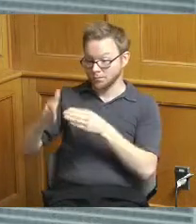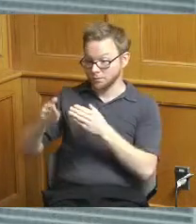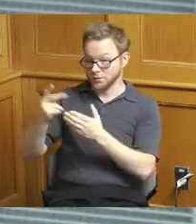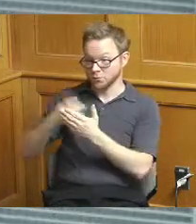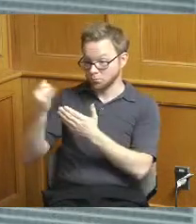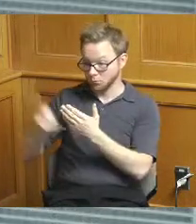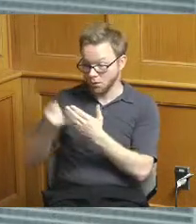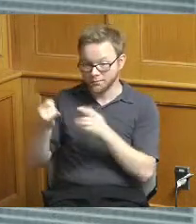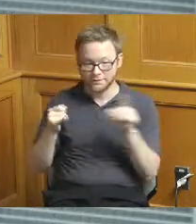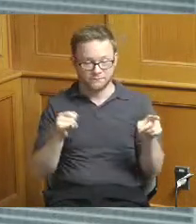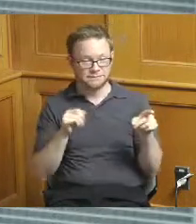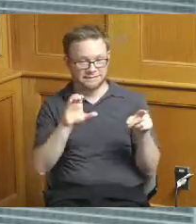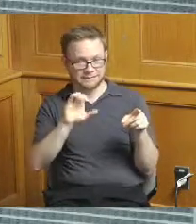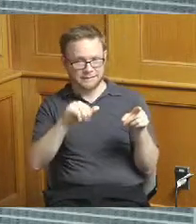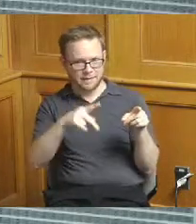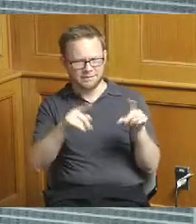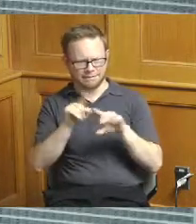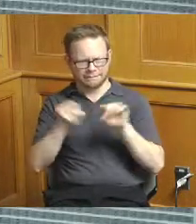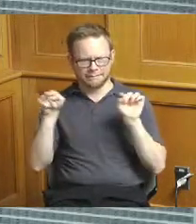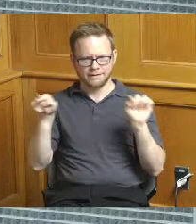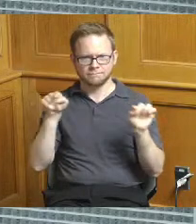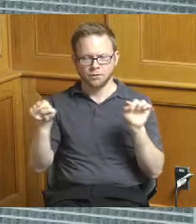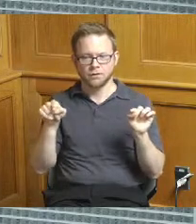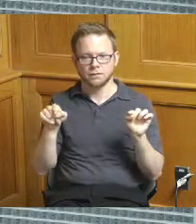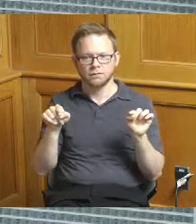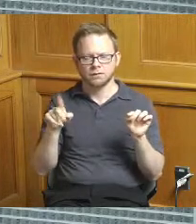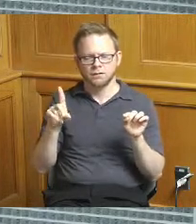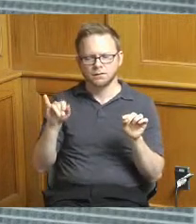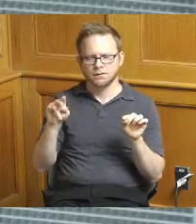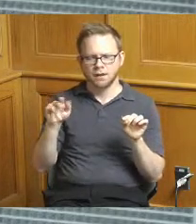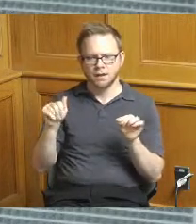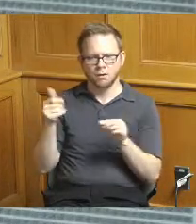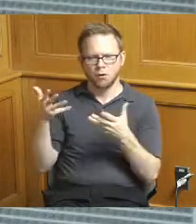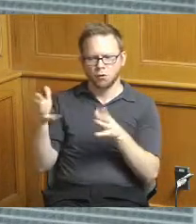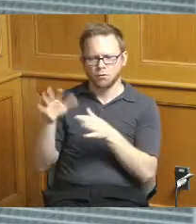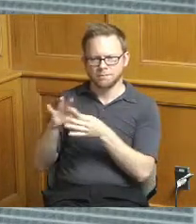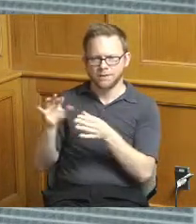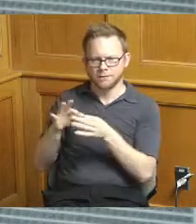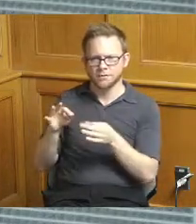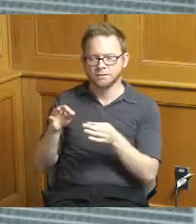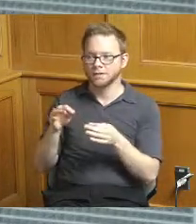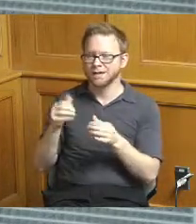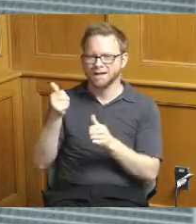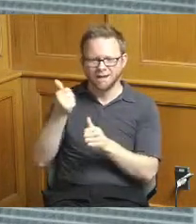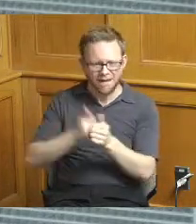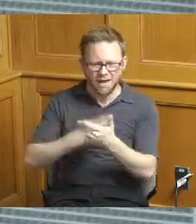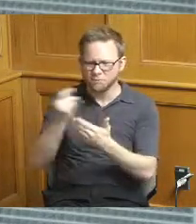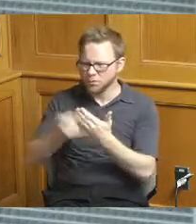as Diana noted almost every project MSD embarks on is a multi-year project so when we talk about